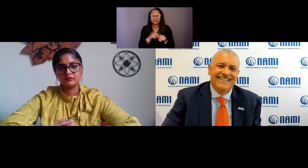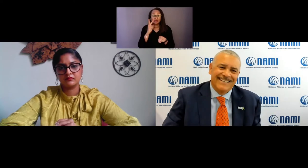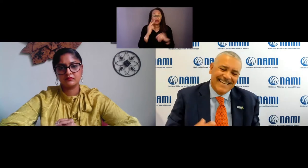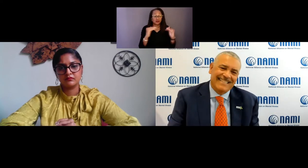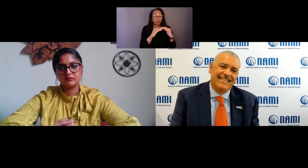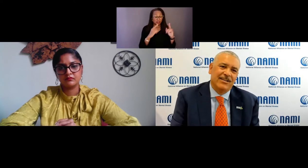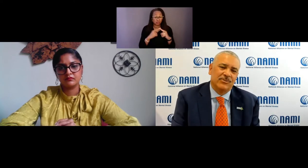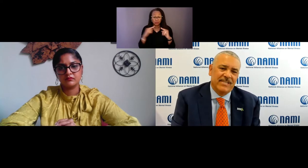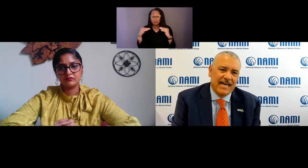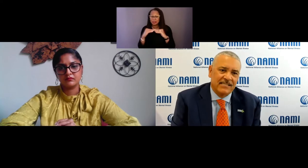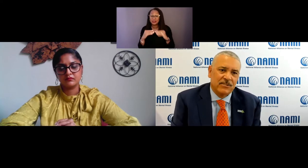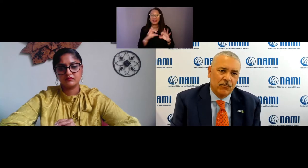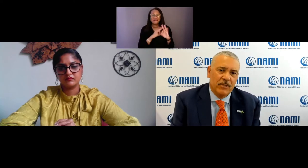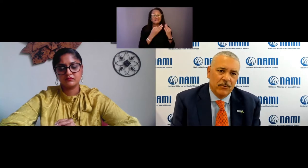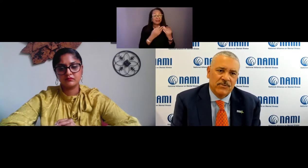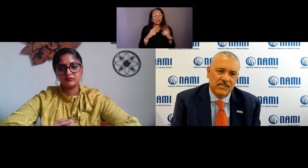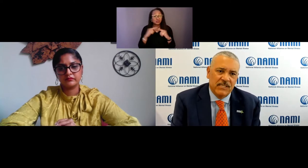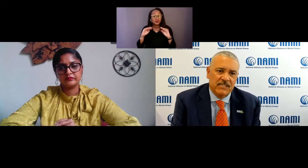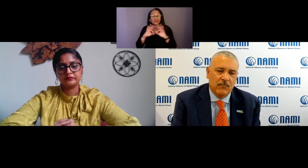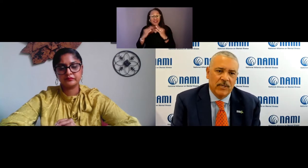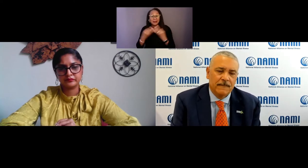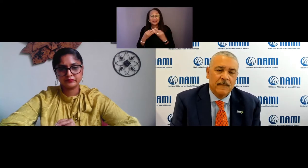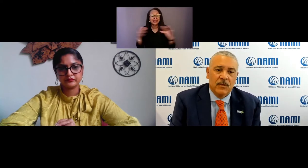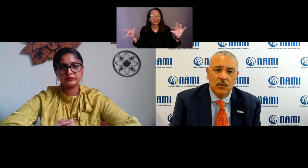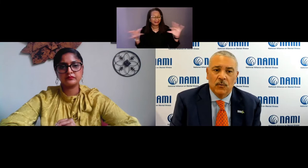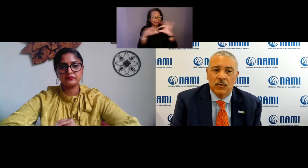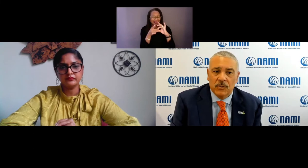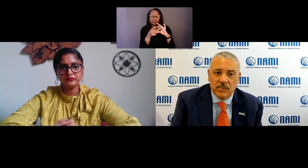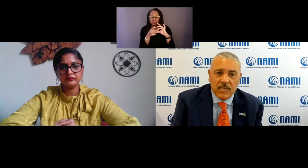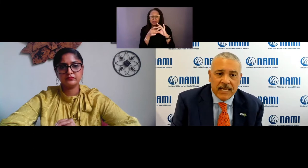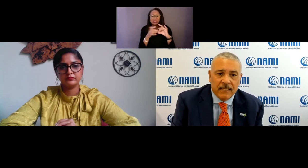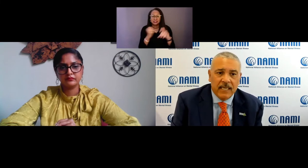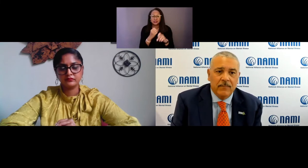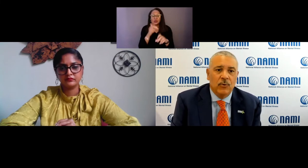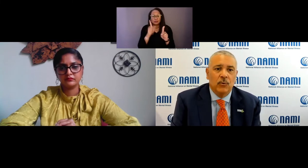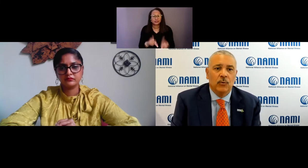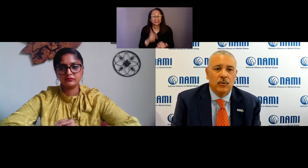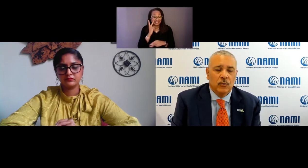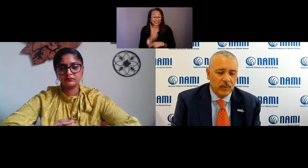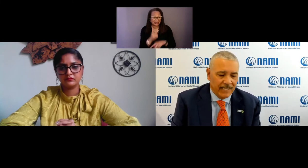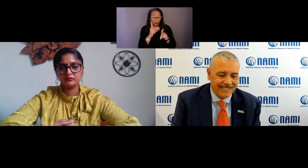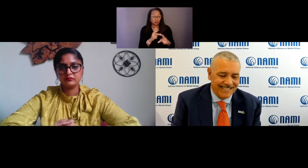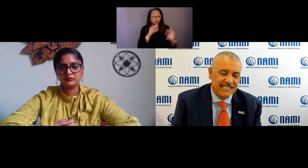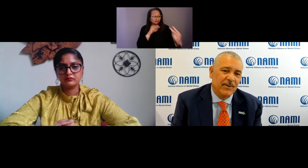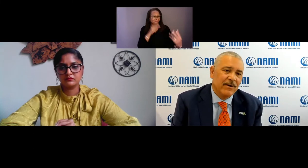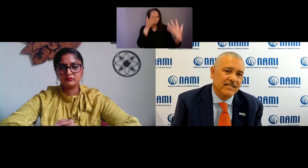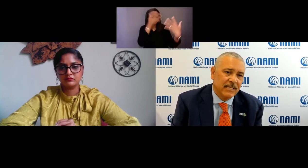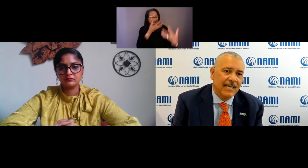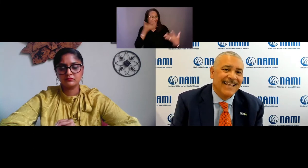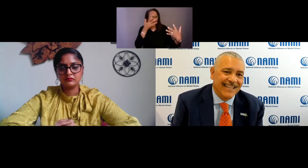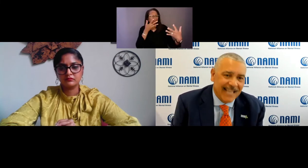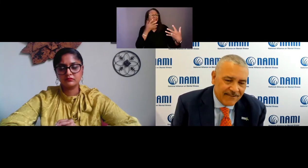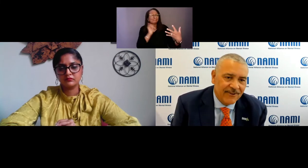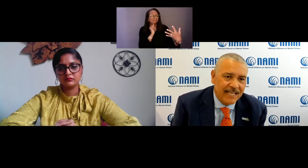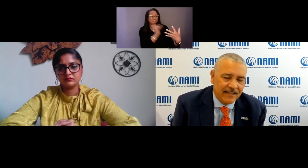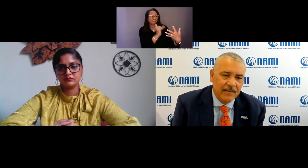connecting those dots so people see someone who looks like them, who is experiencing life like them,